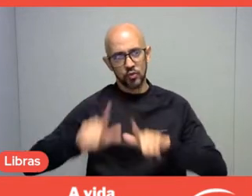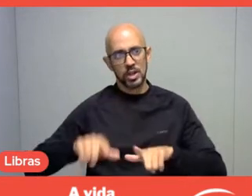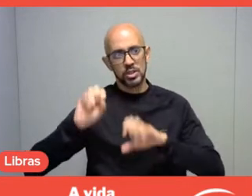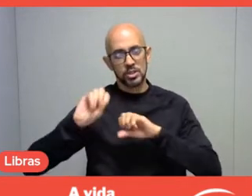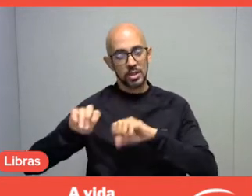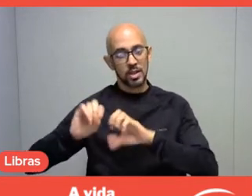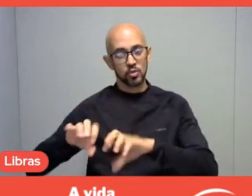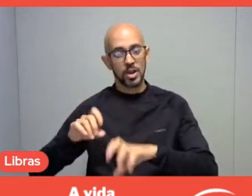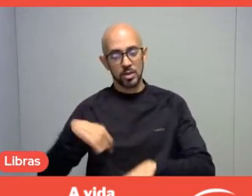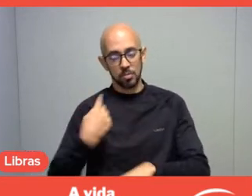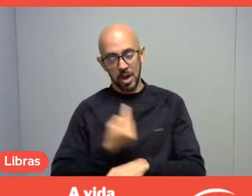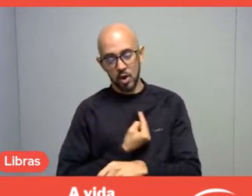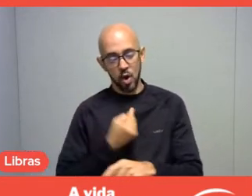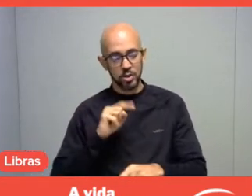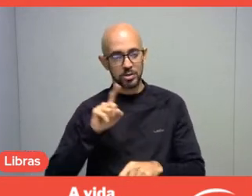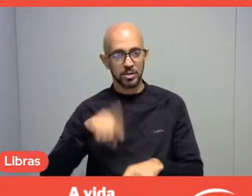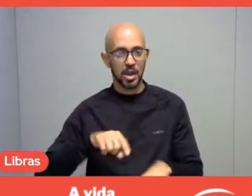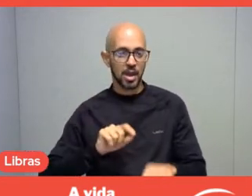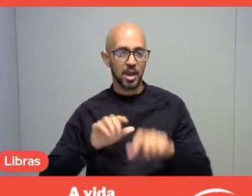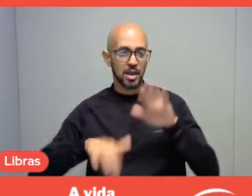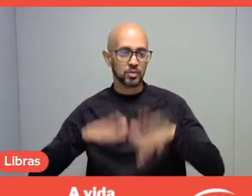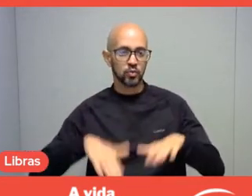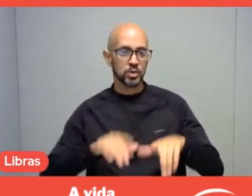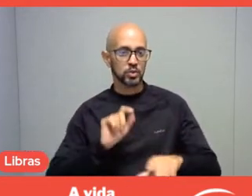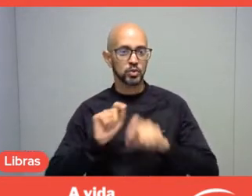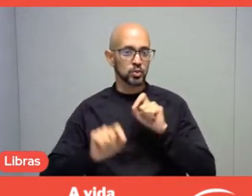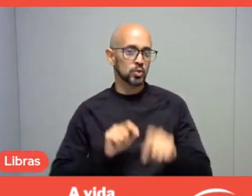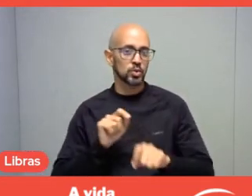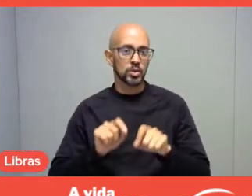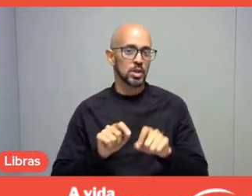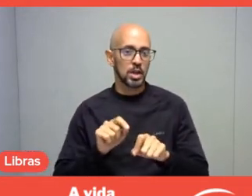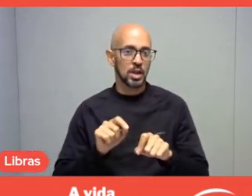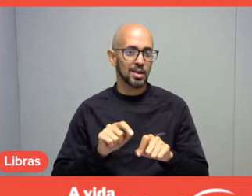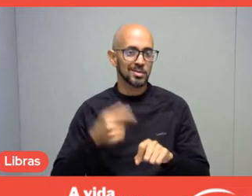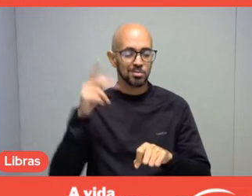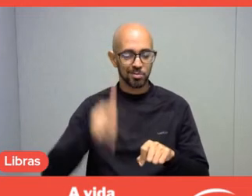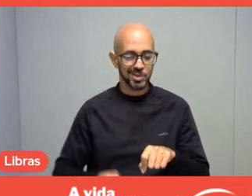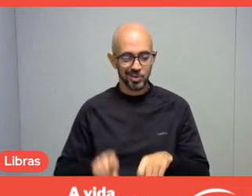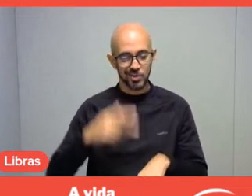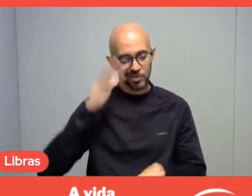because people often consider education as formal education,